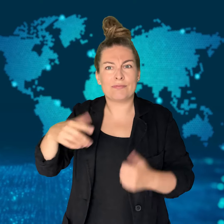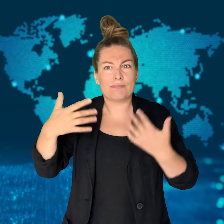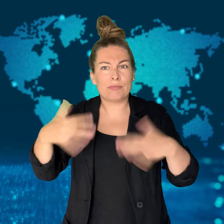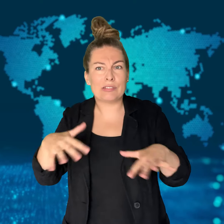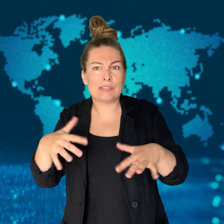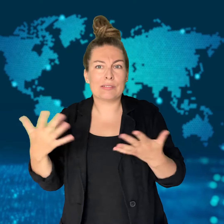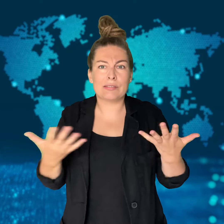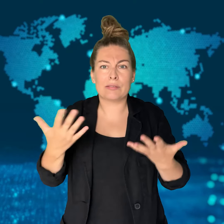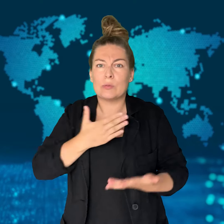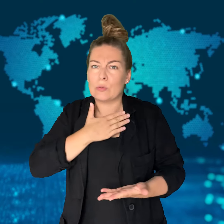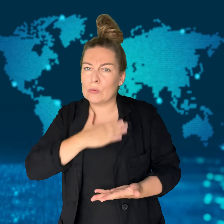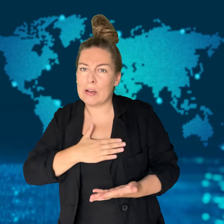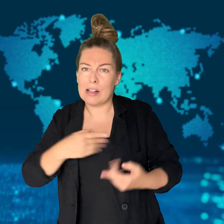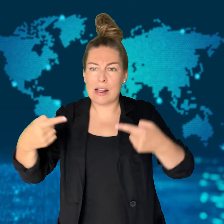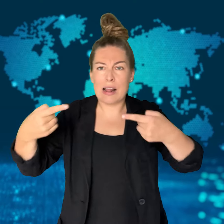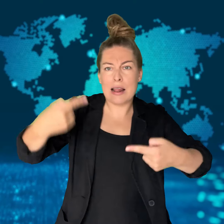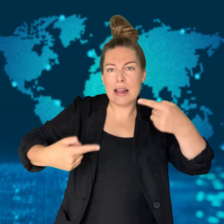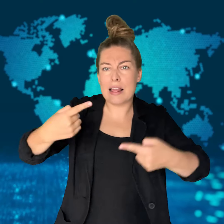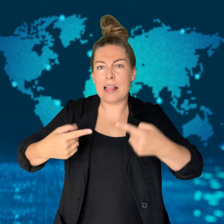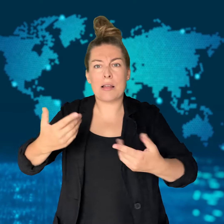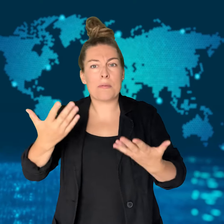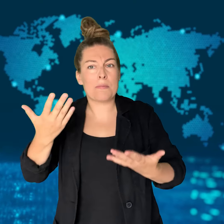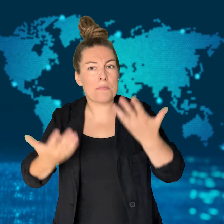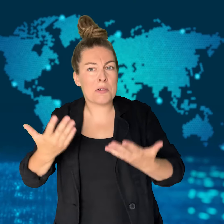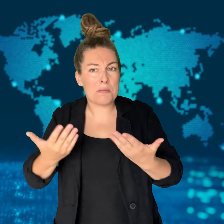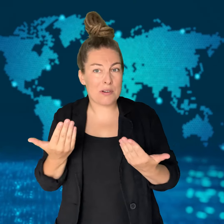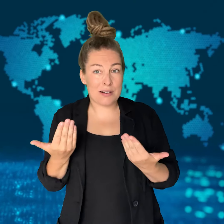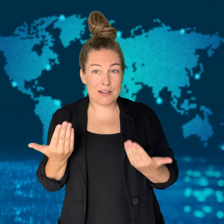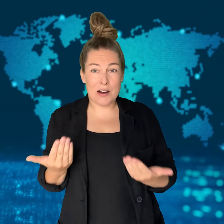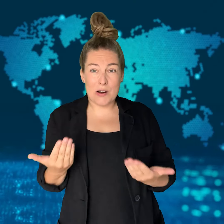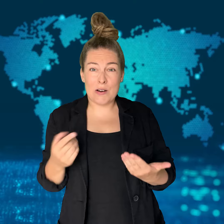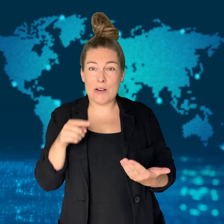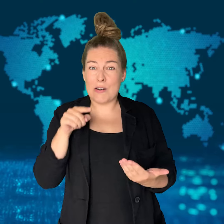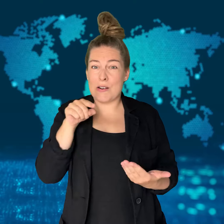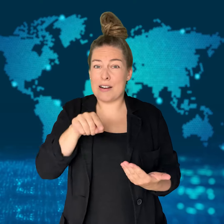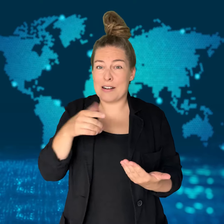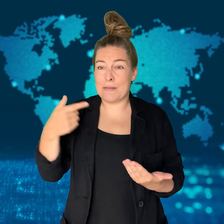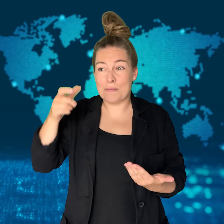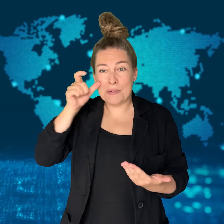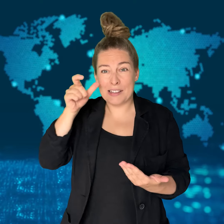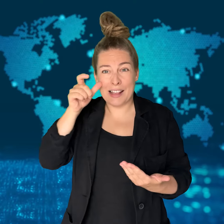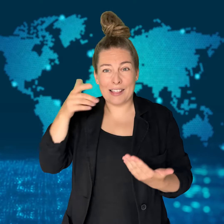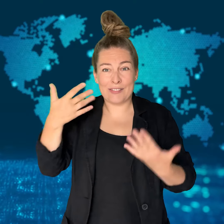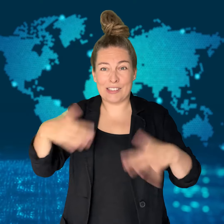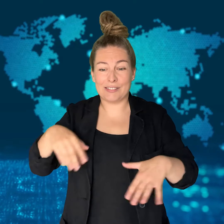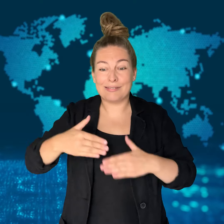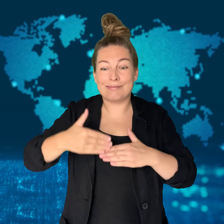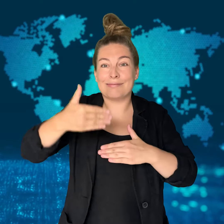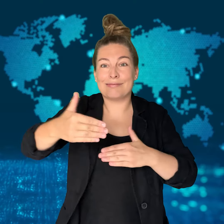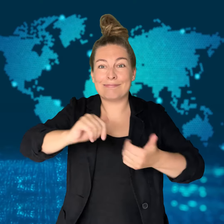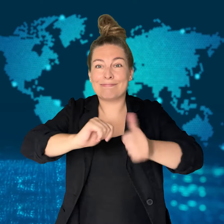if he is withdrawing from re-election.